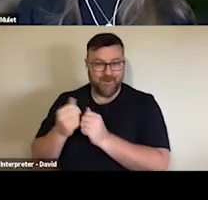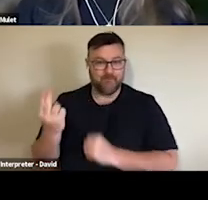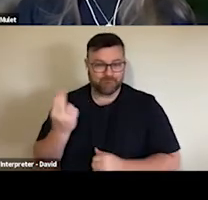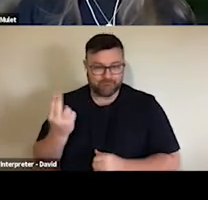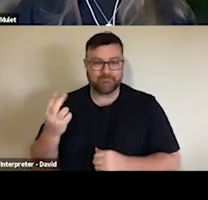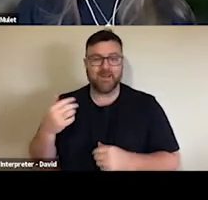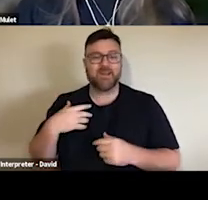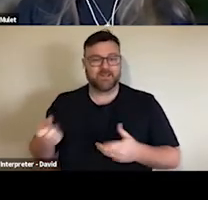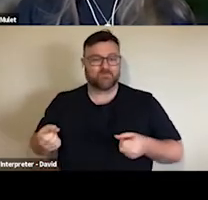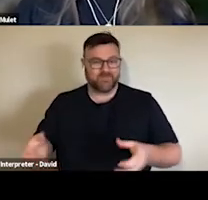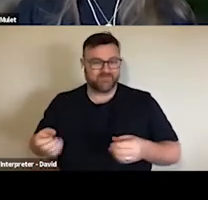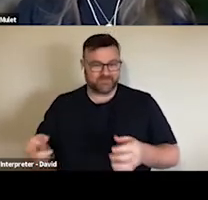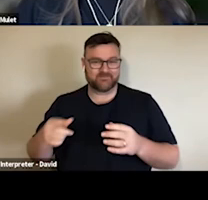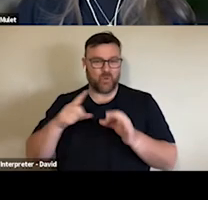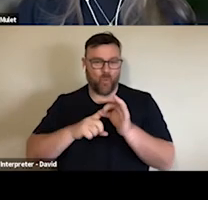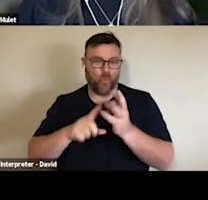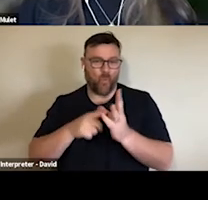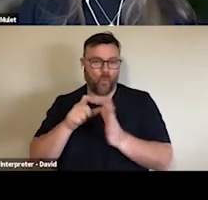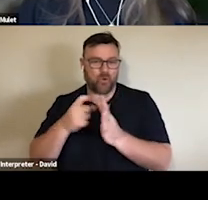some of the questions a little bit differently.